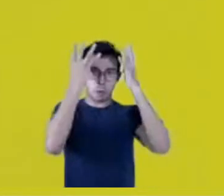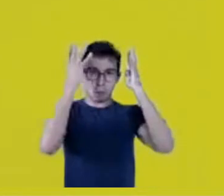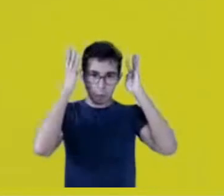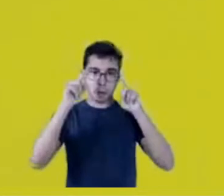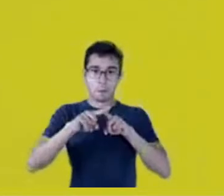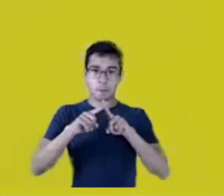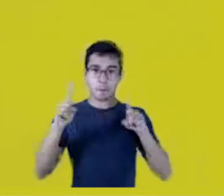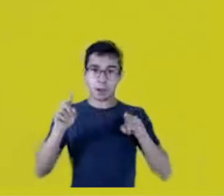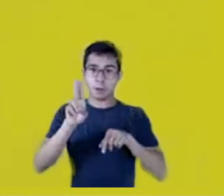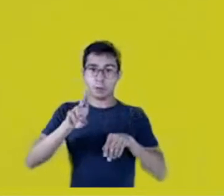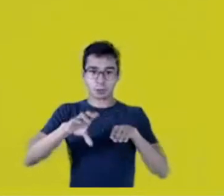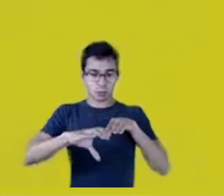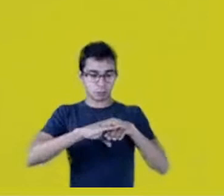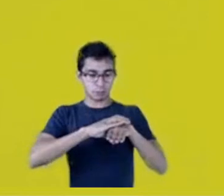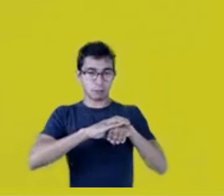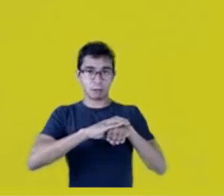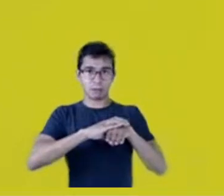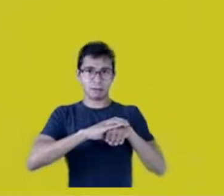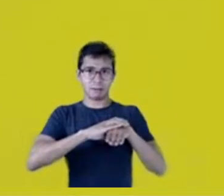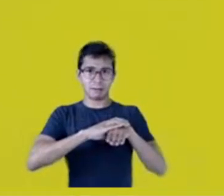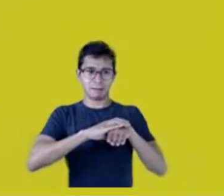I was like, “That ain’t from Xingu. It’s Baniwa.”